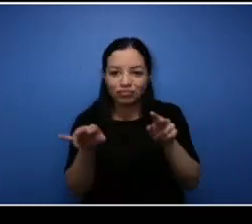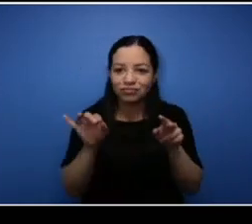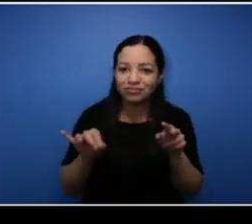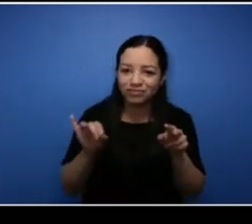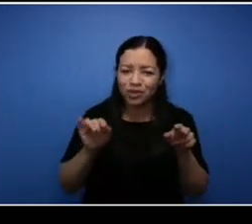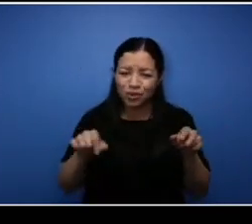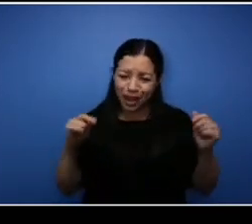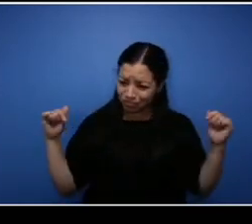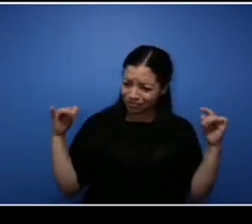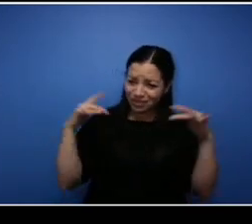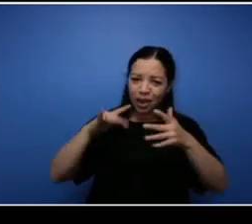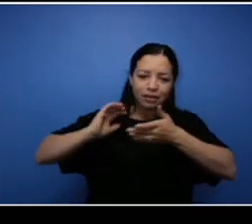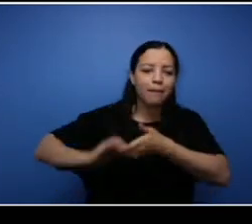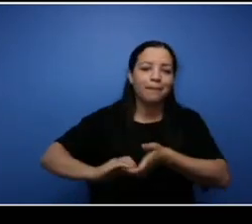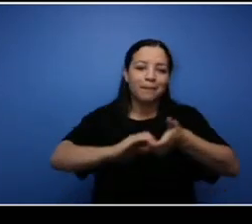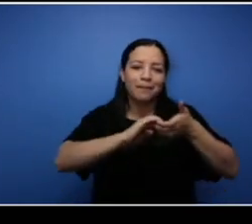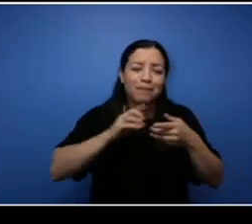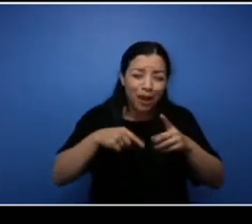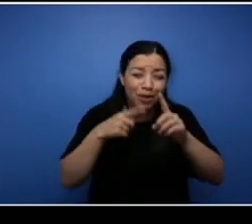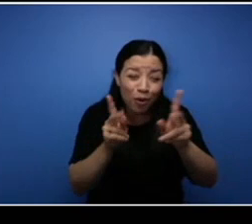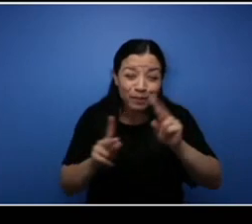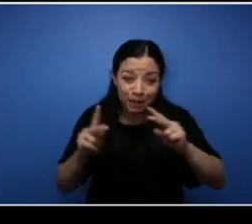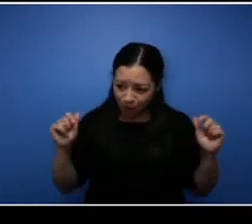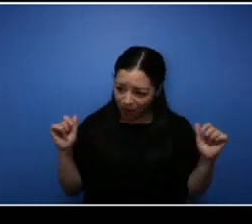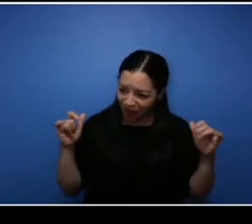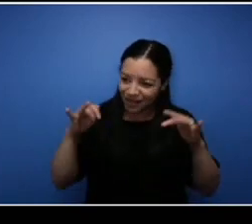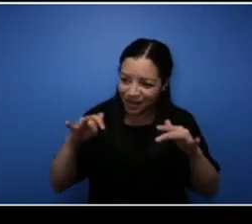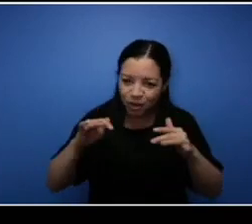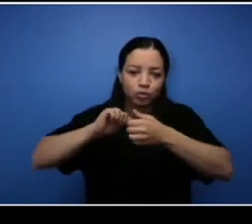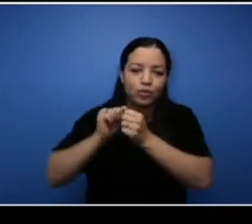that's what I really like to do. I like to see people come together and have a multi-purpose